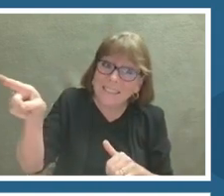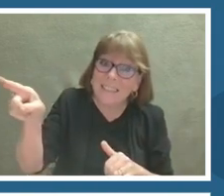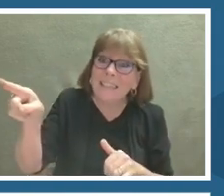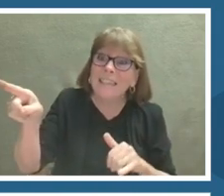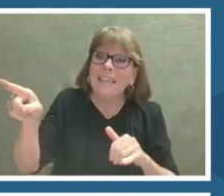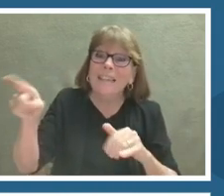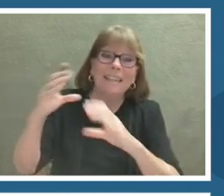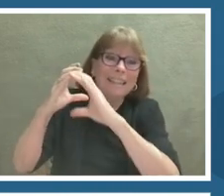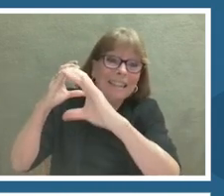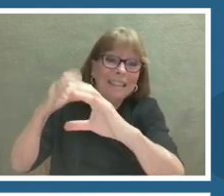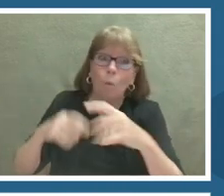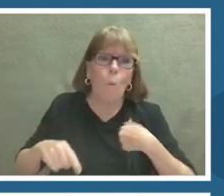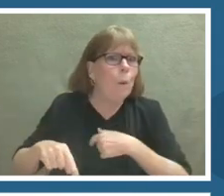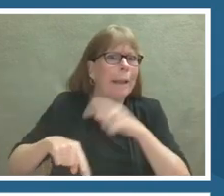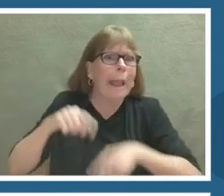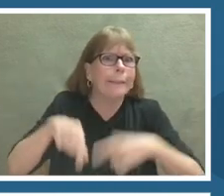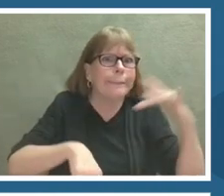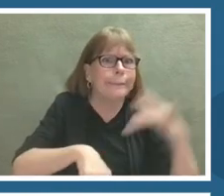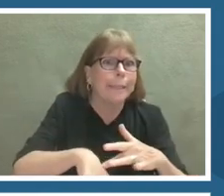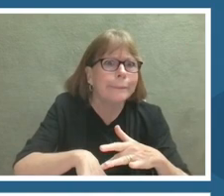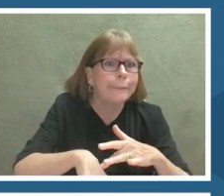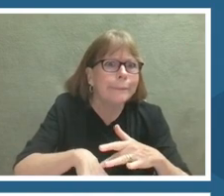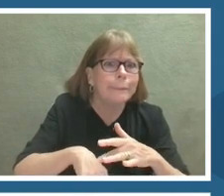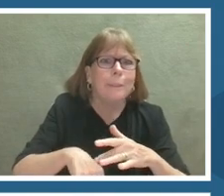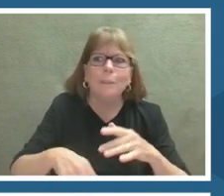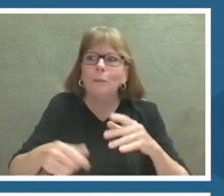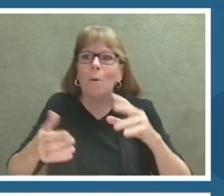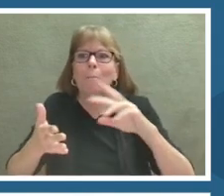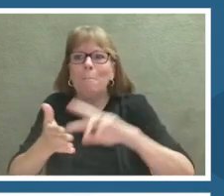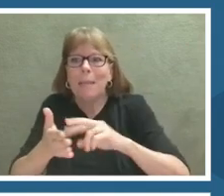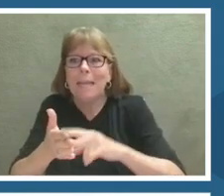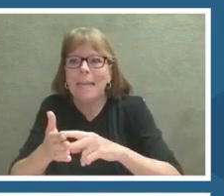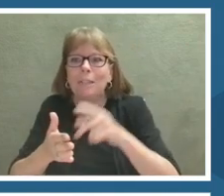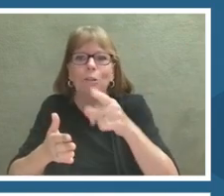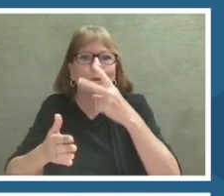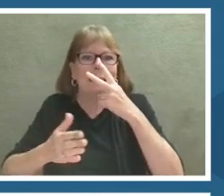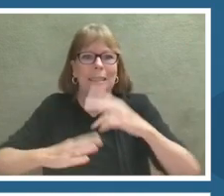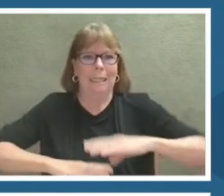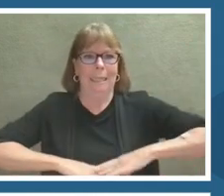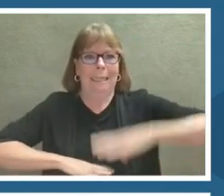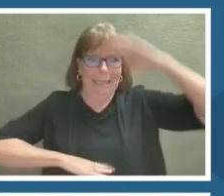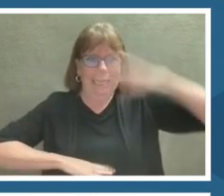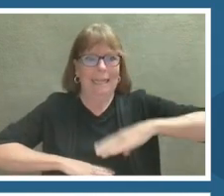The bottom lens is just wearing sweatpants, James Webb telescope, you are on mute, turn